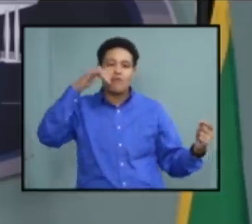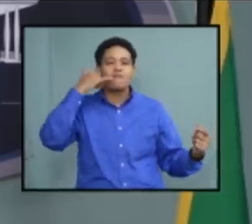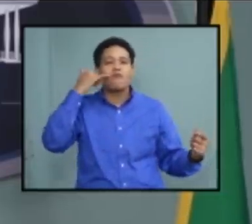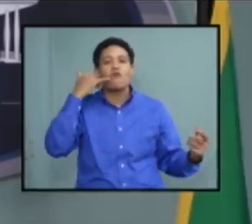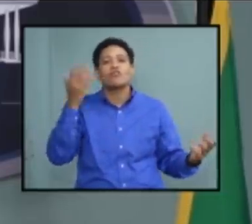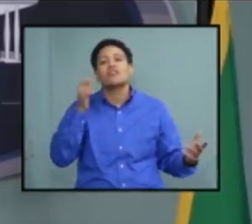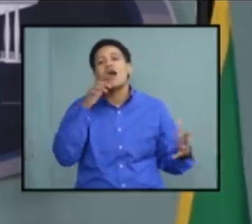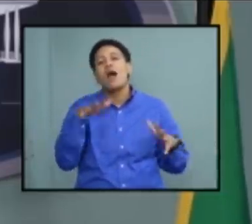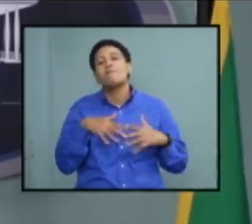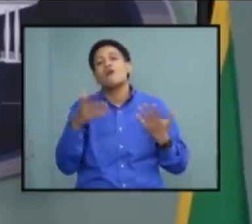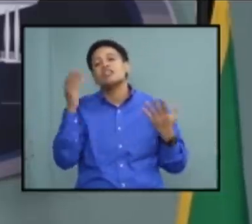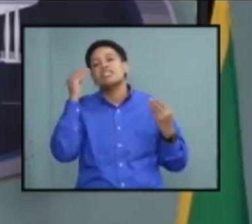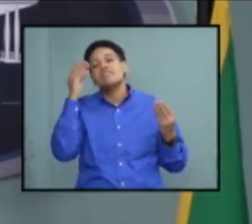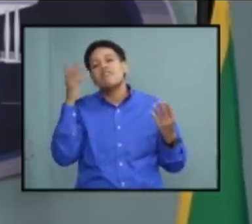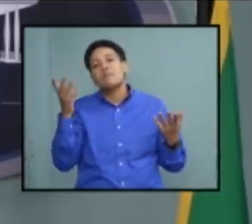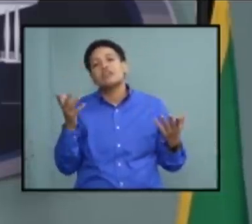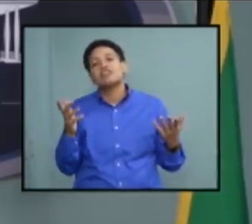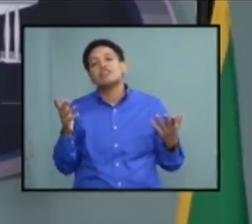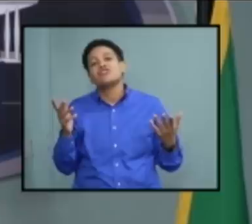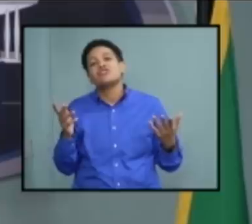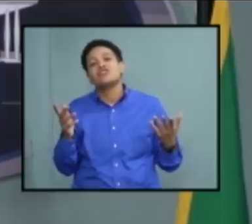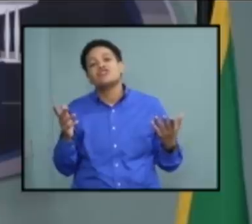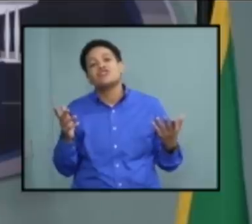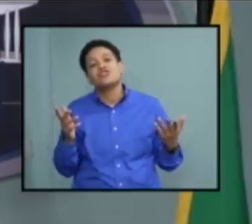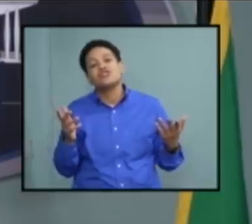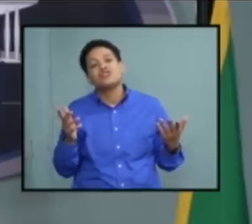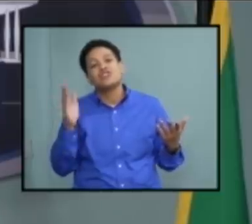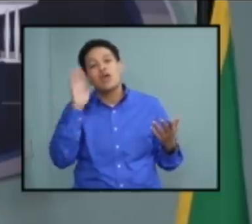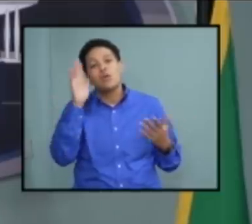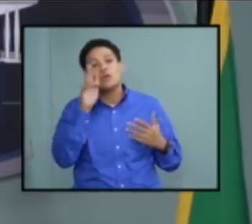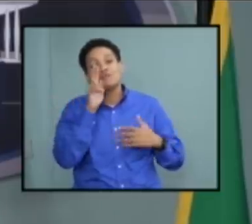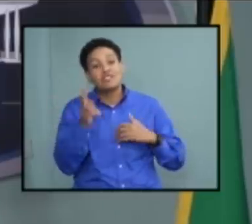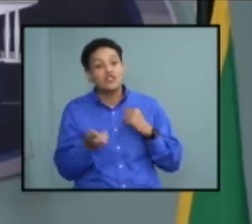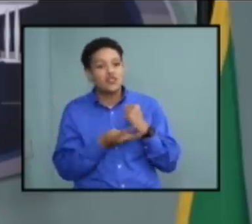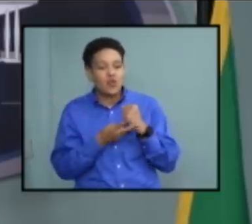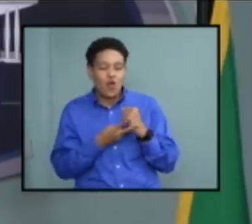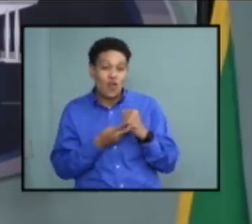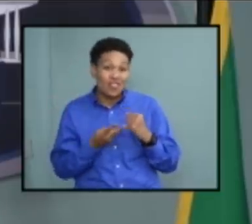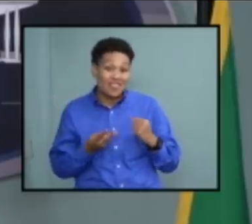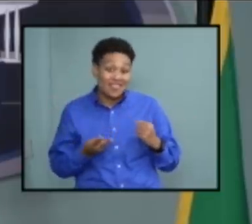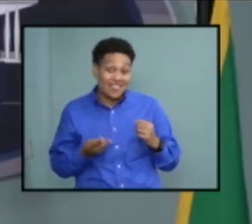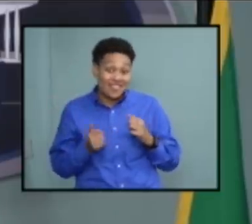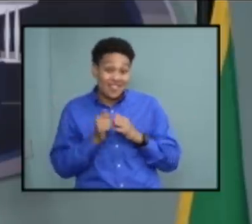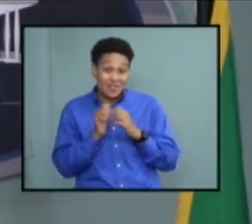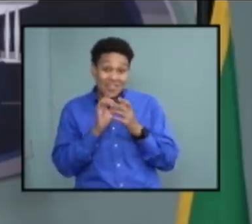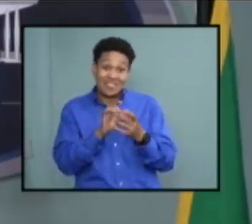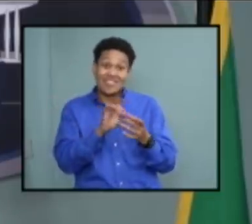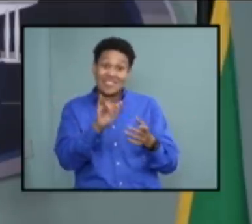information that will be stored and even then we are very reluctant because you